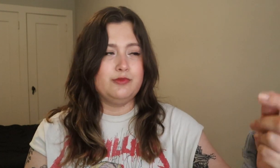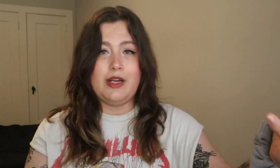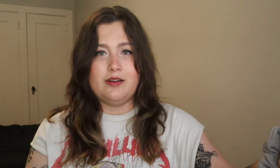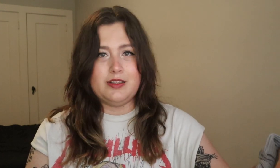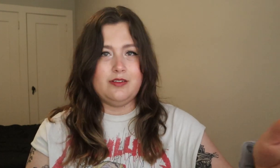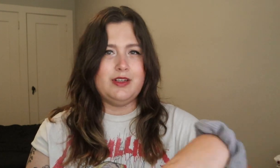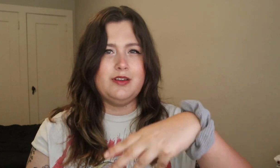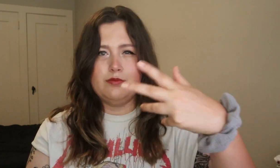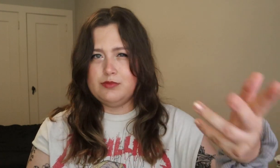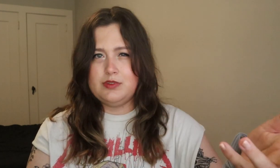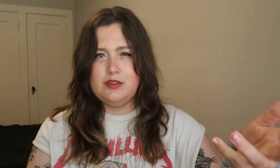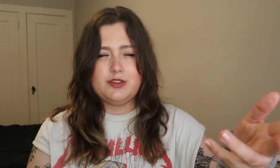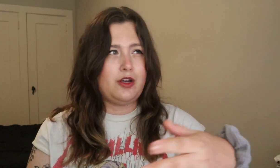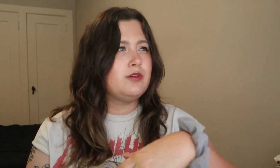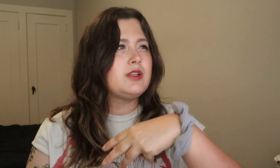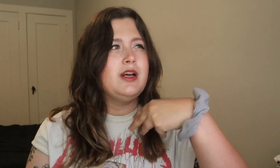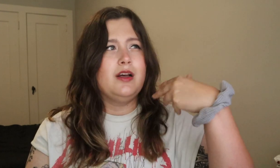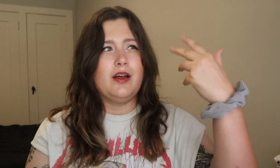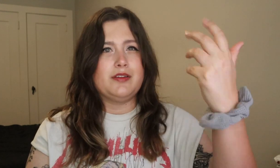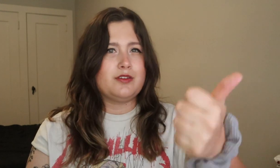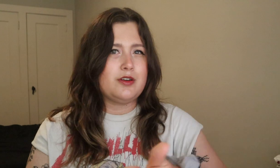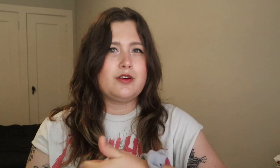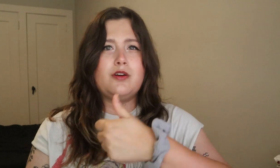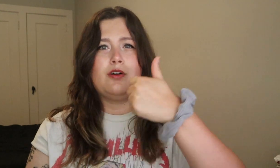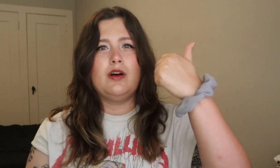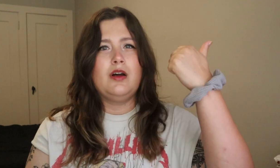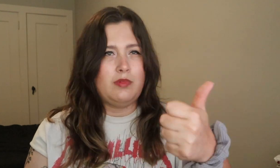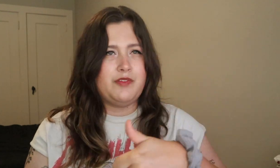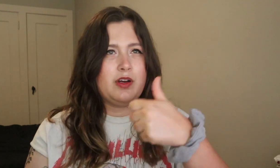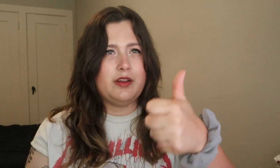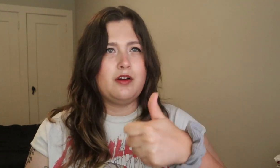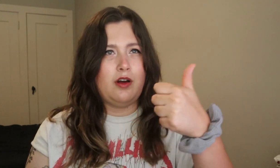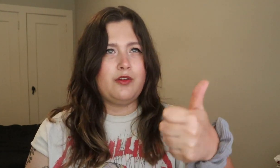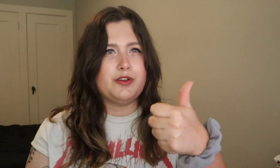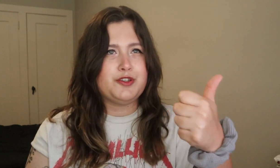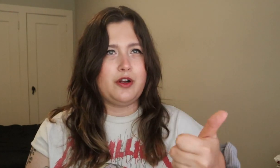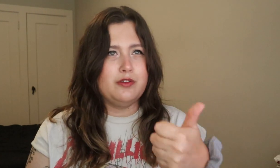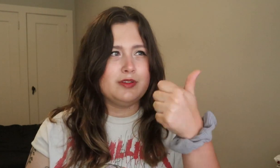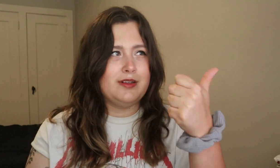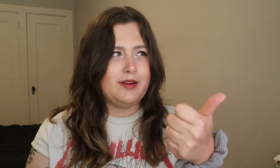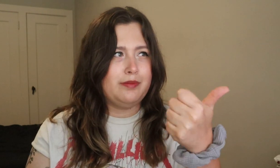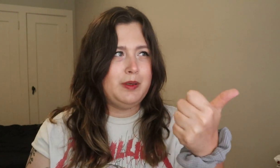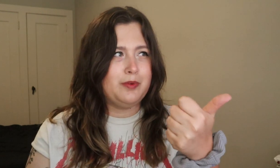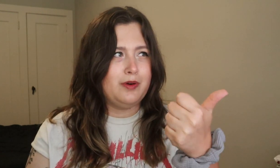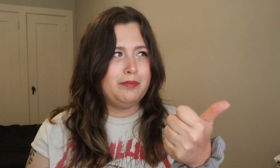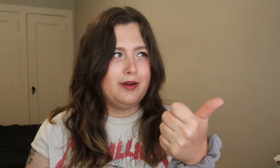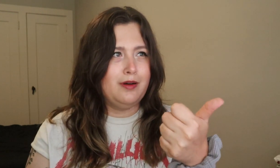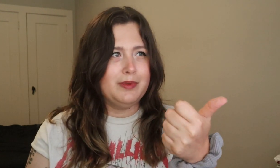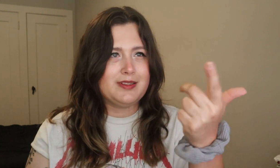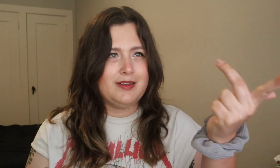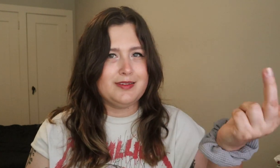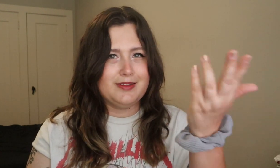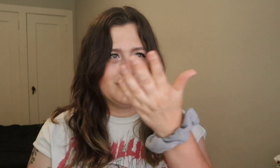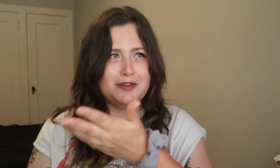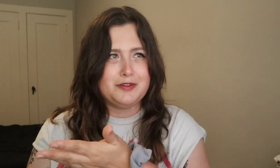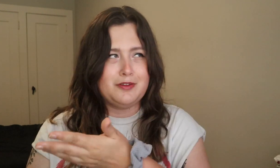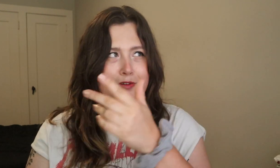reality TV. TV shows like The Circle. I feel like there are other shows that deaf people have been on besides this and The Circle